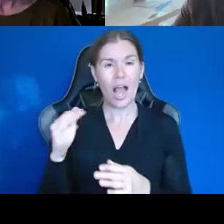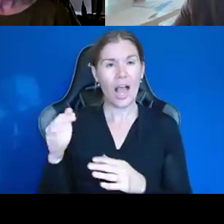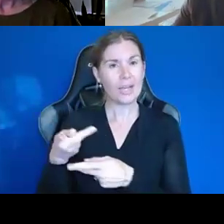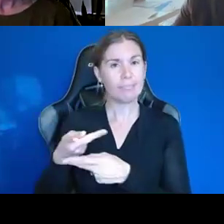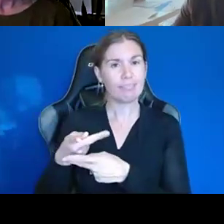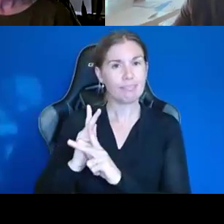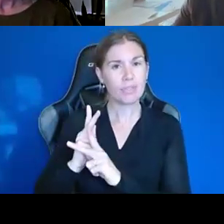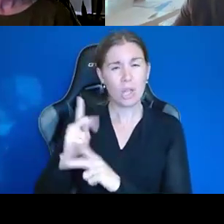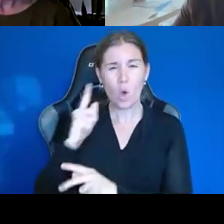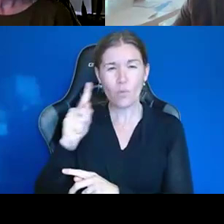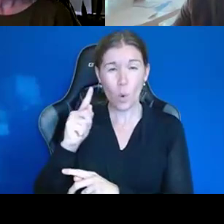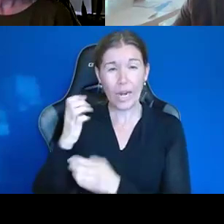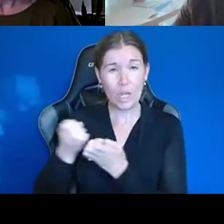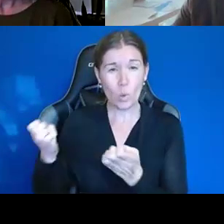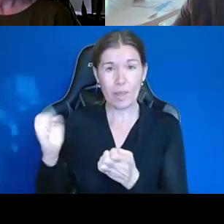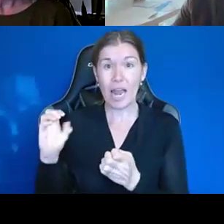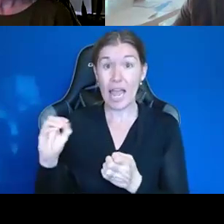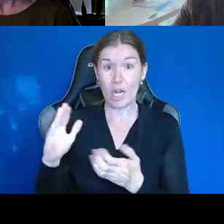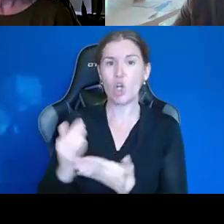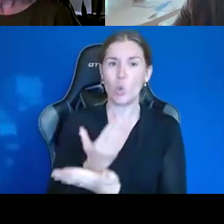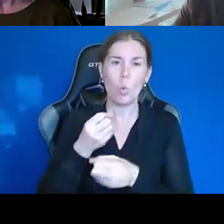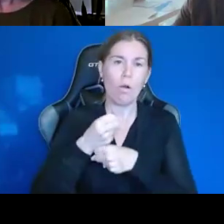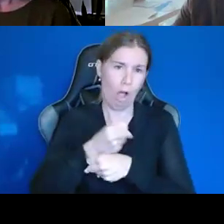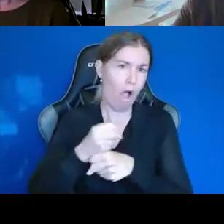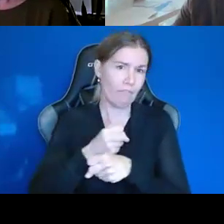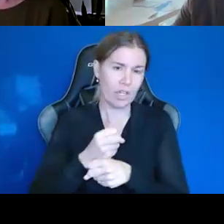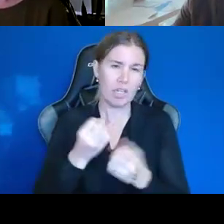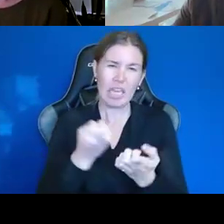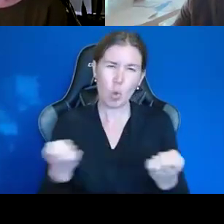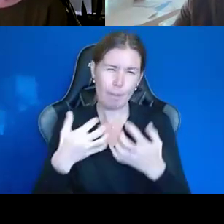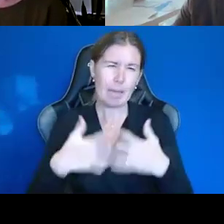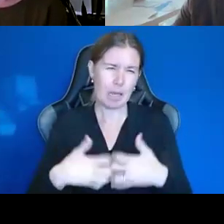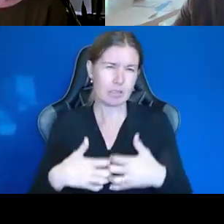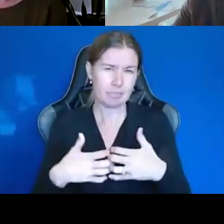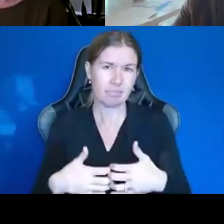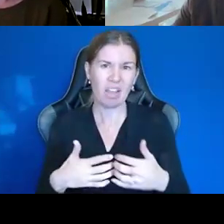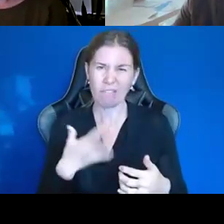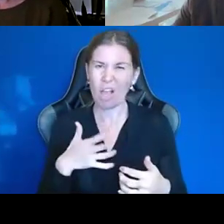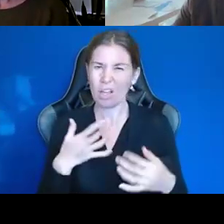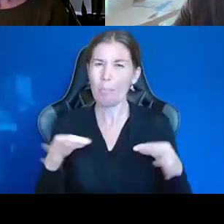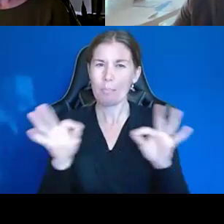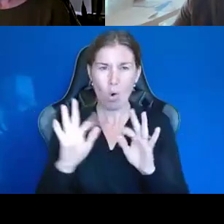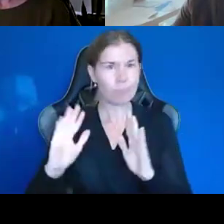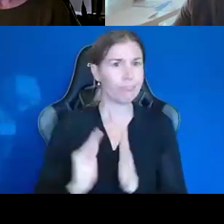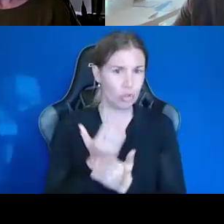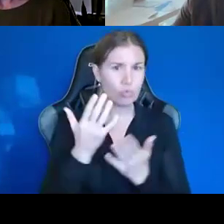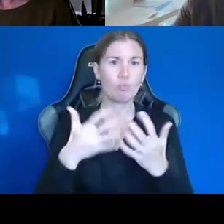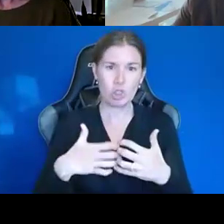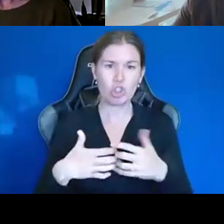loan, and we got all brand new coffee equipment, you know. I felt like that was important. That's where the money went.